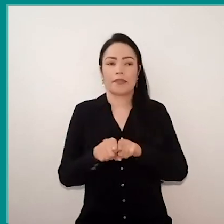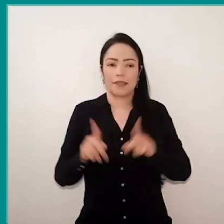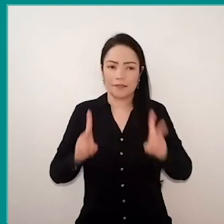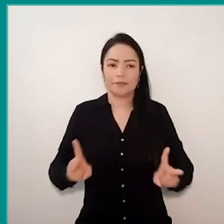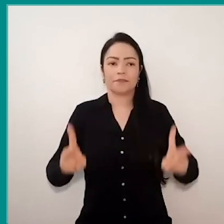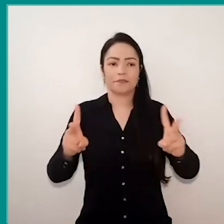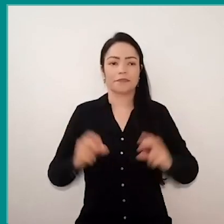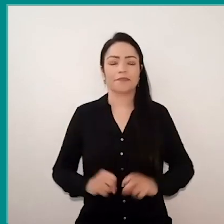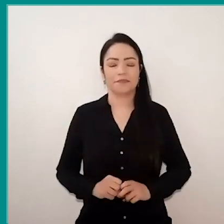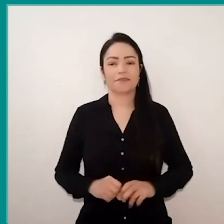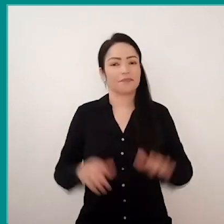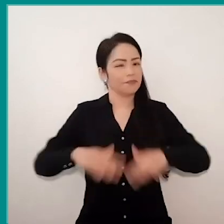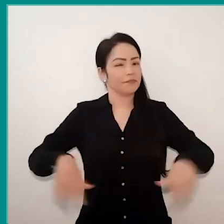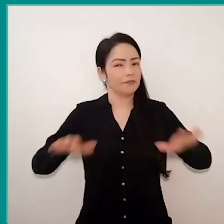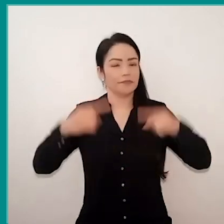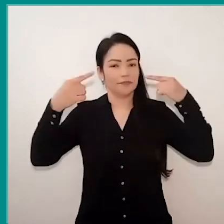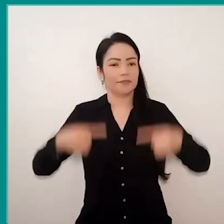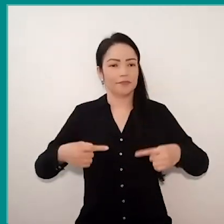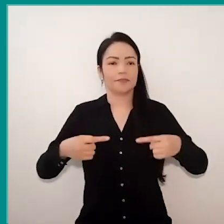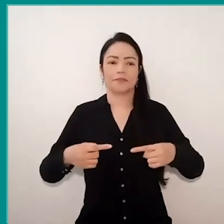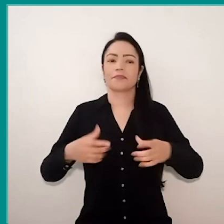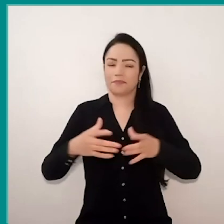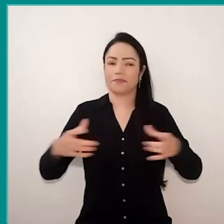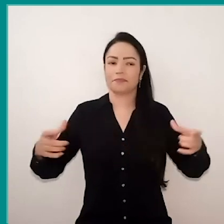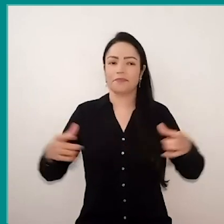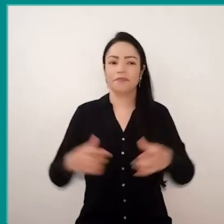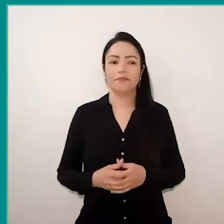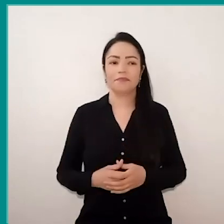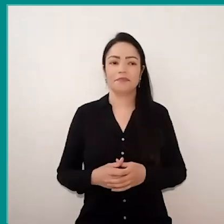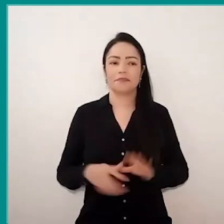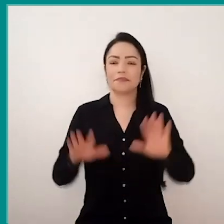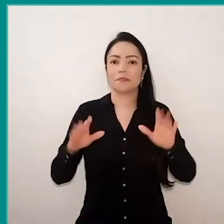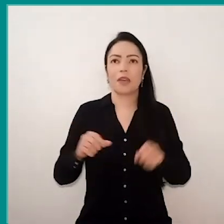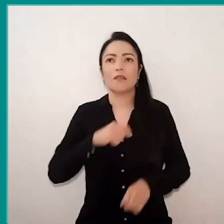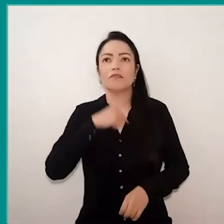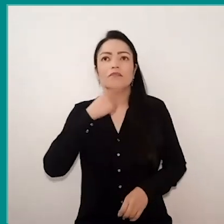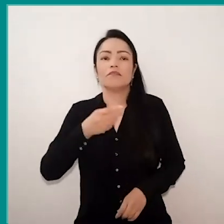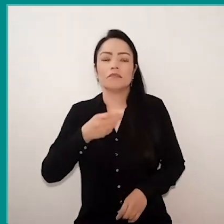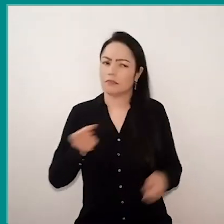In other words, our challenge, it is, indeed, big, but not impossible. There are many practices being done,